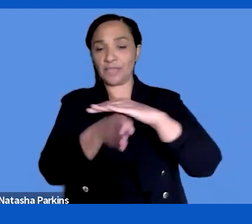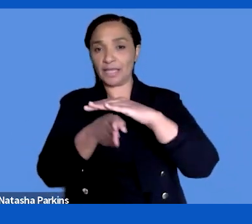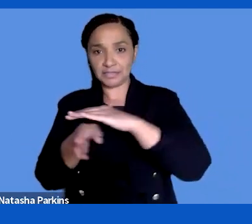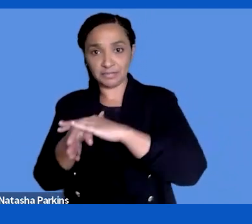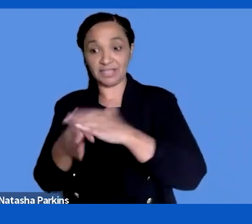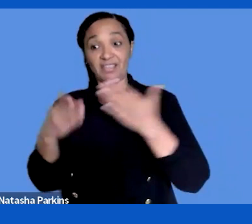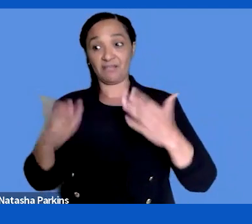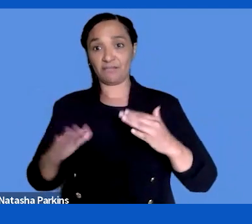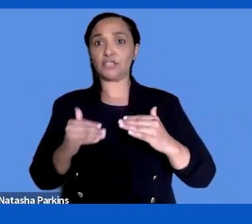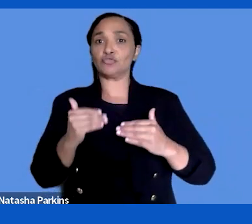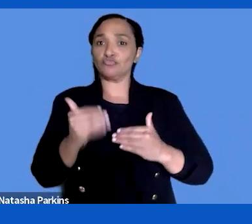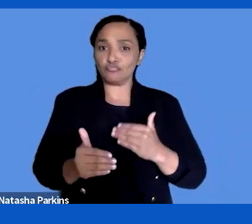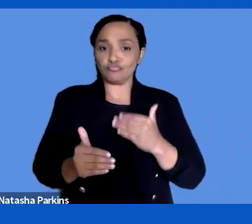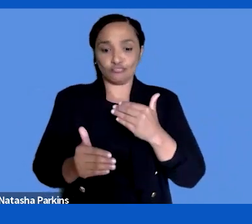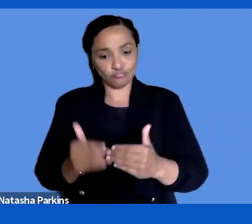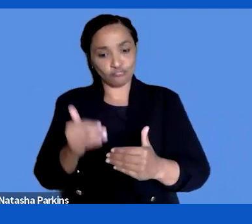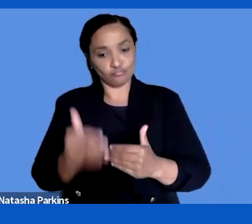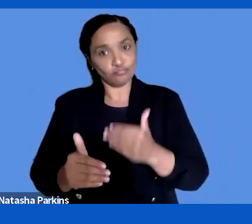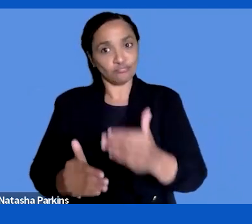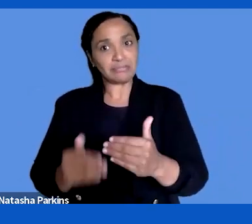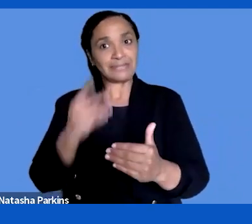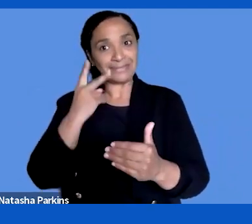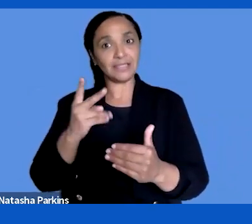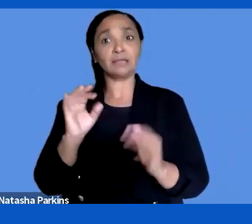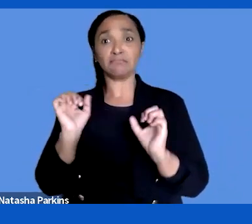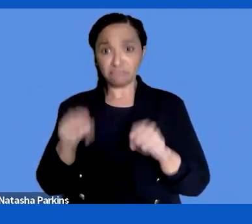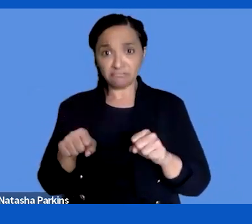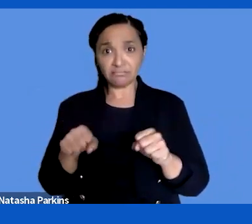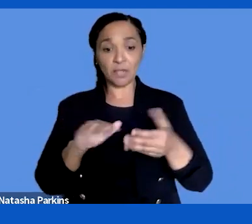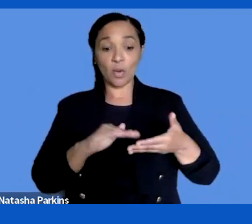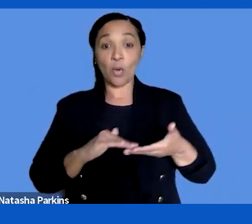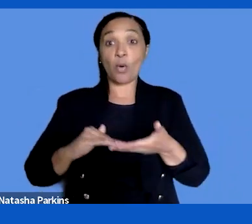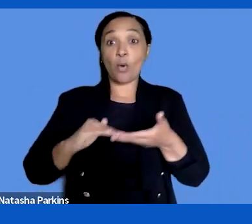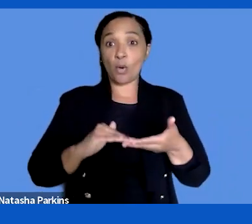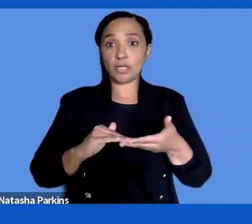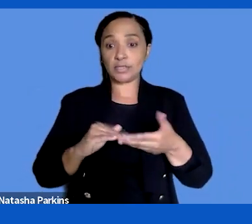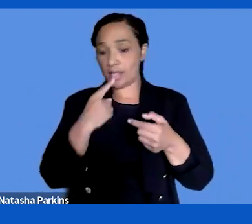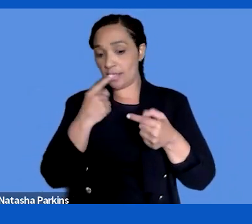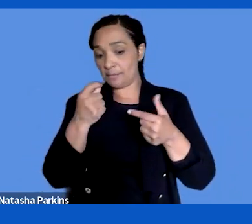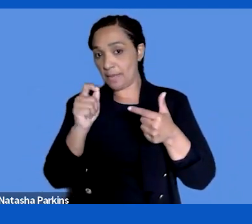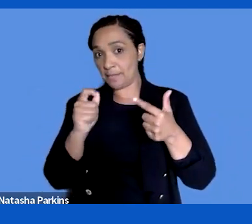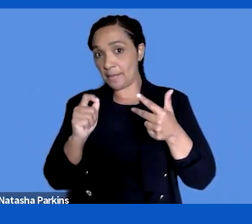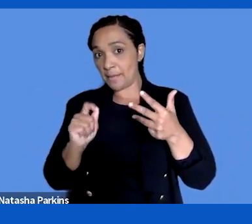starting to see that the organizations that have been doing for example, accessibility audits and